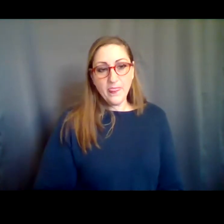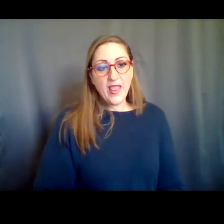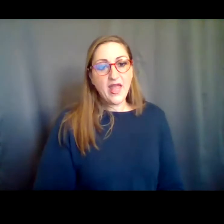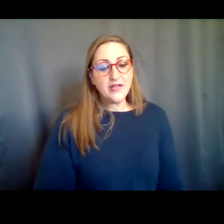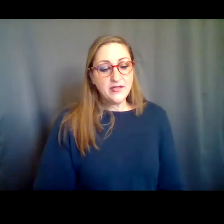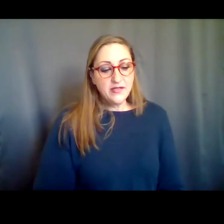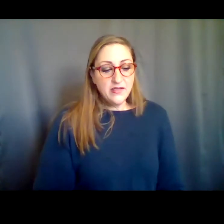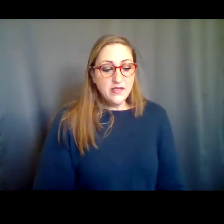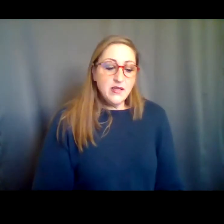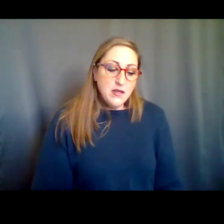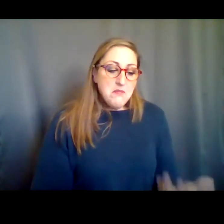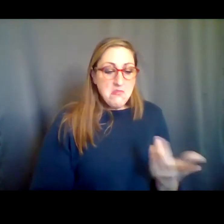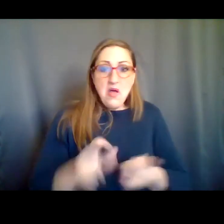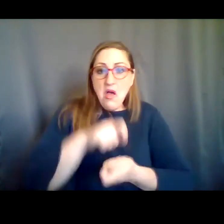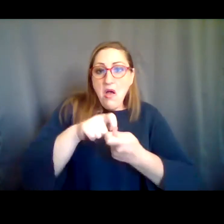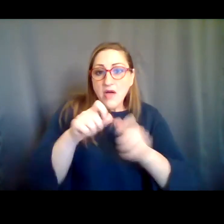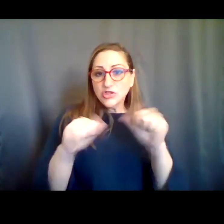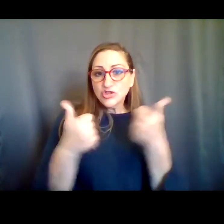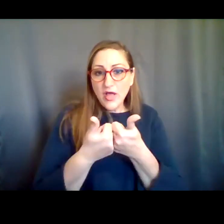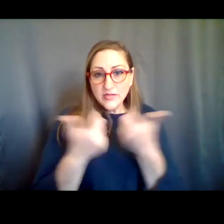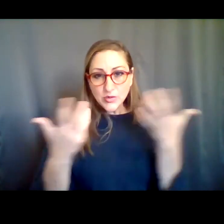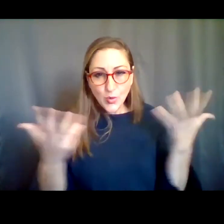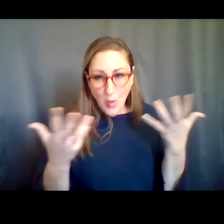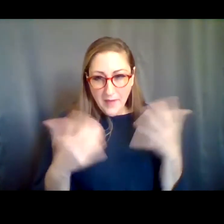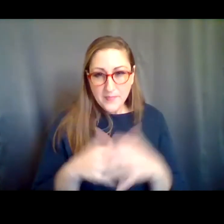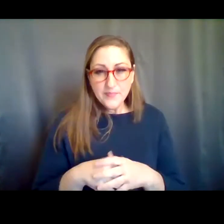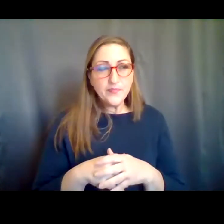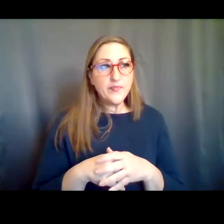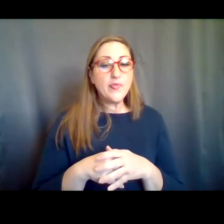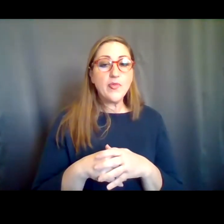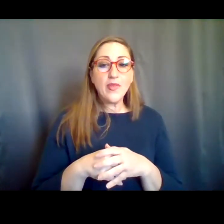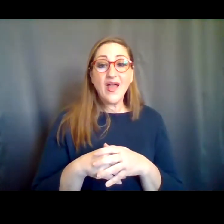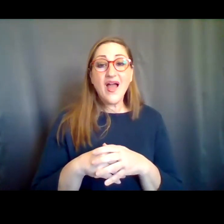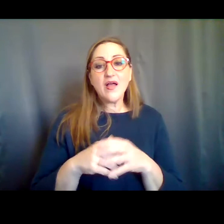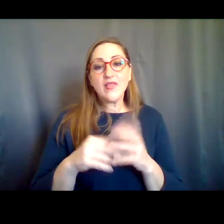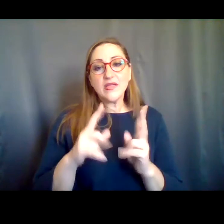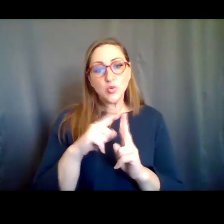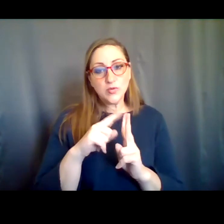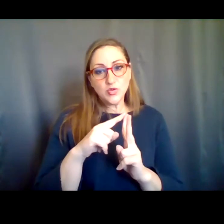with, there's a handful, but the top two, I think , would be the vaccine mandate and navigating